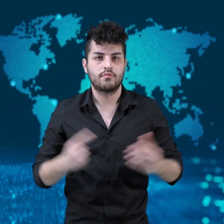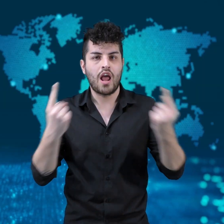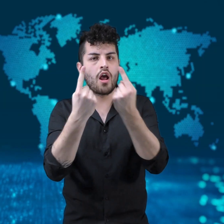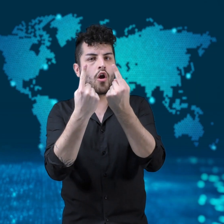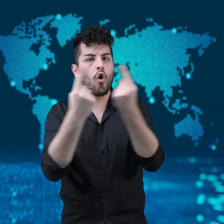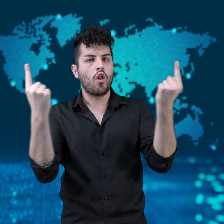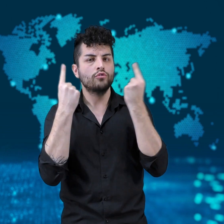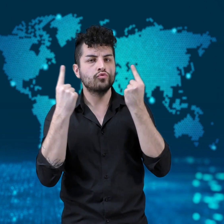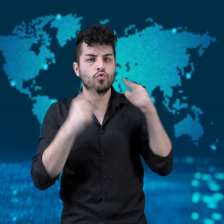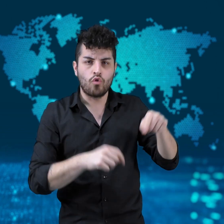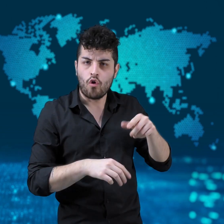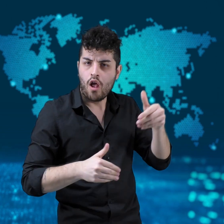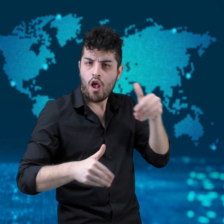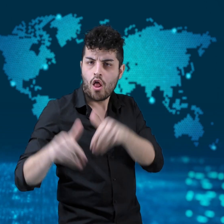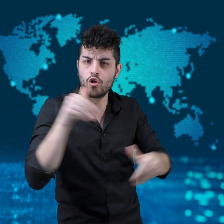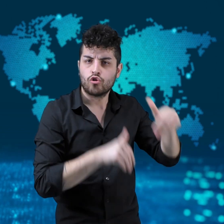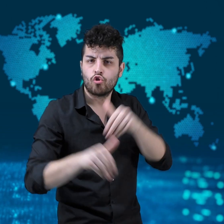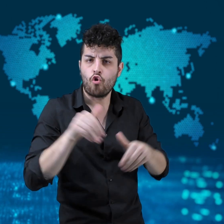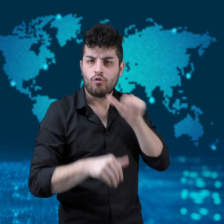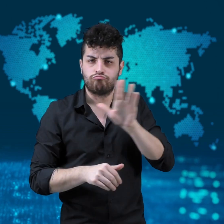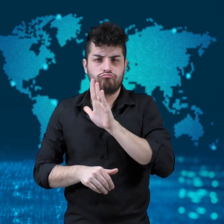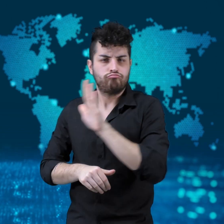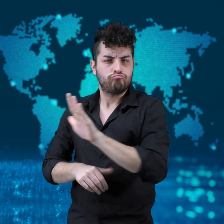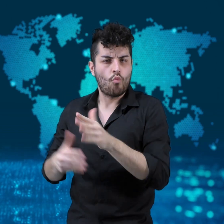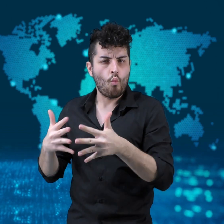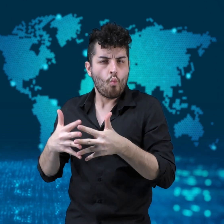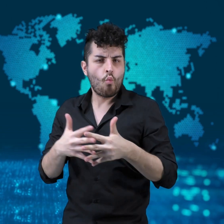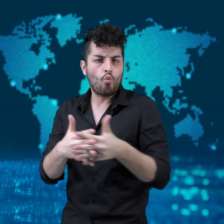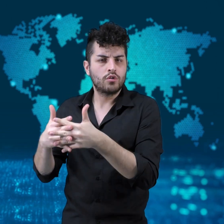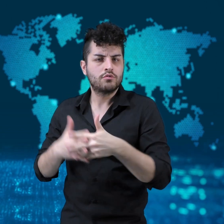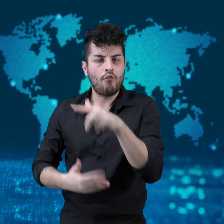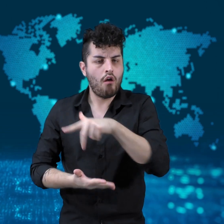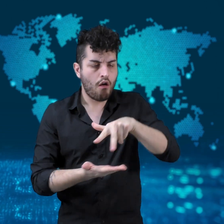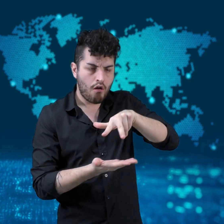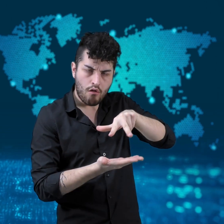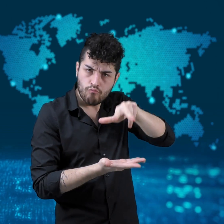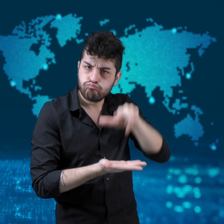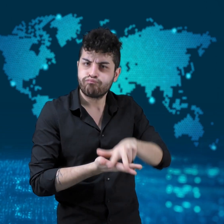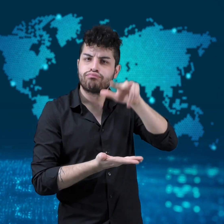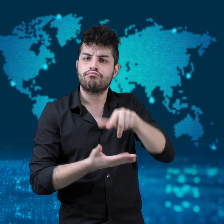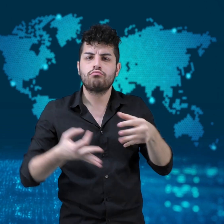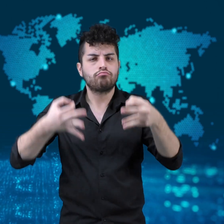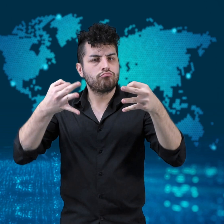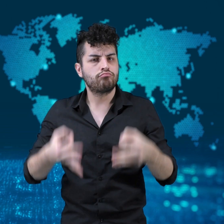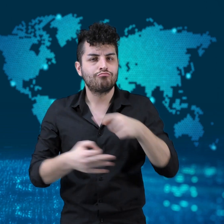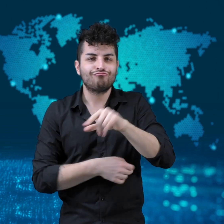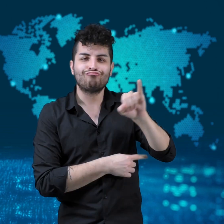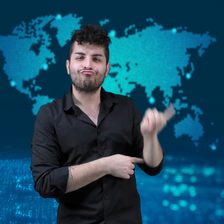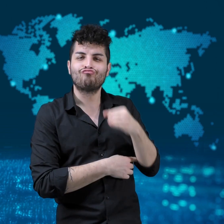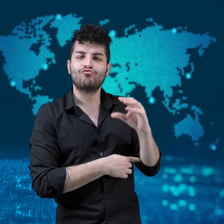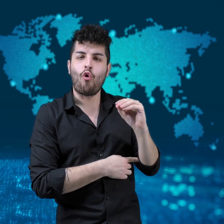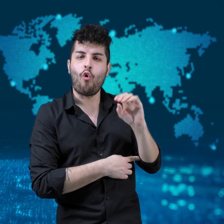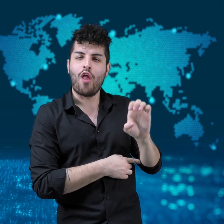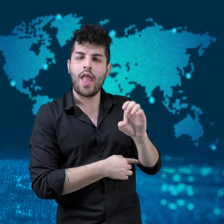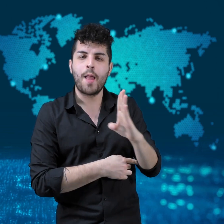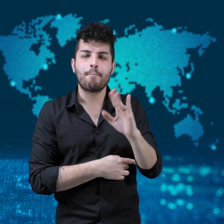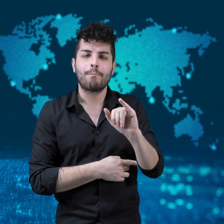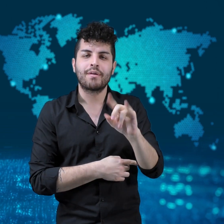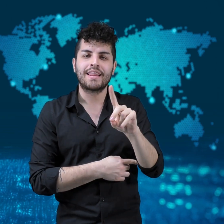[Nicola]: The United States’ Electoral College has officially